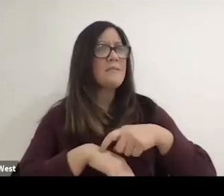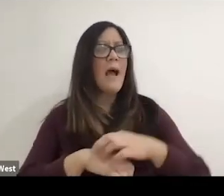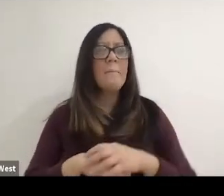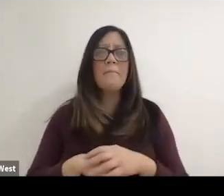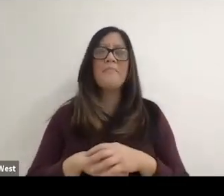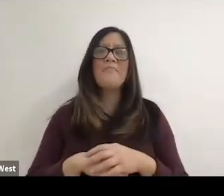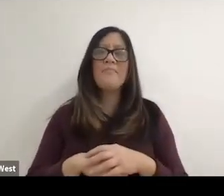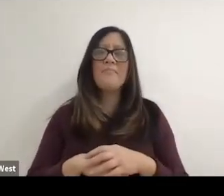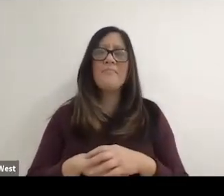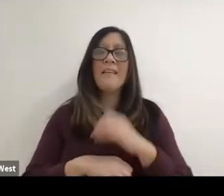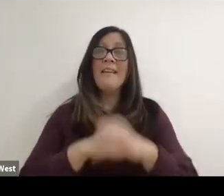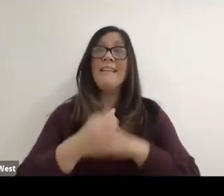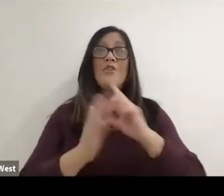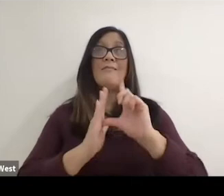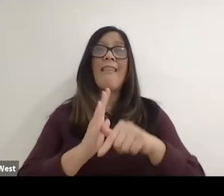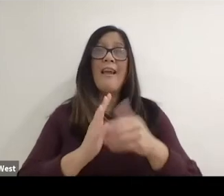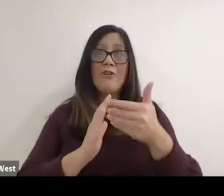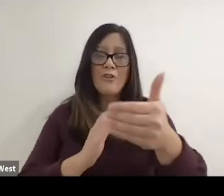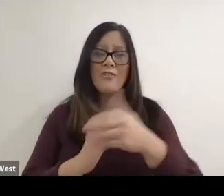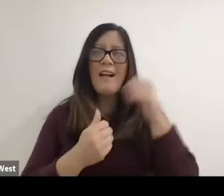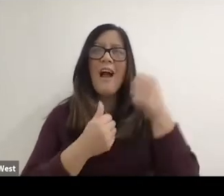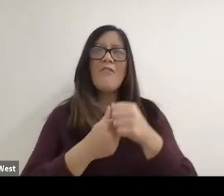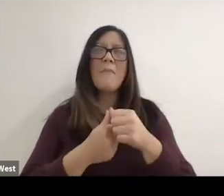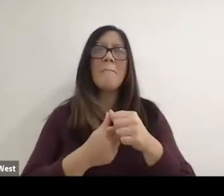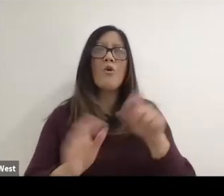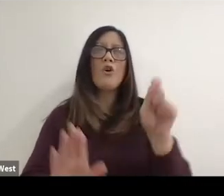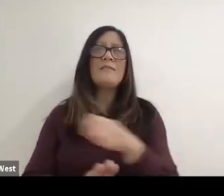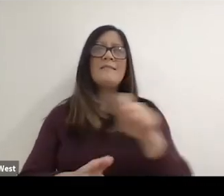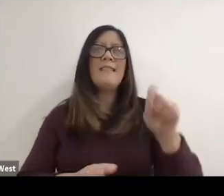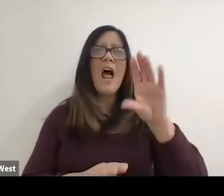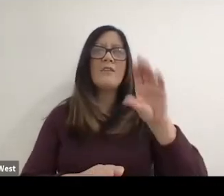I remember looking out at a tennis court. It was in Grand Rapids,